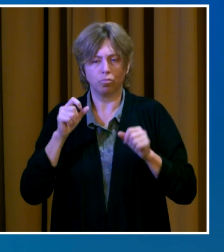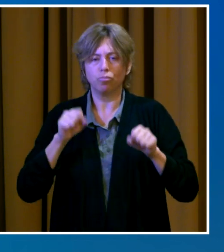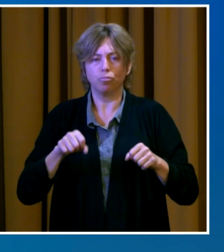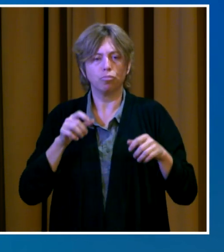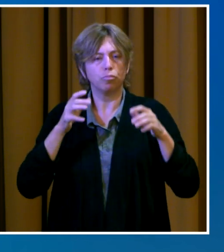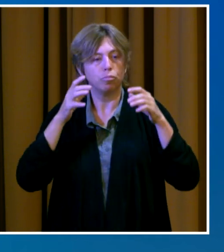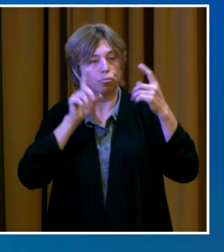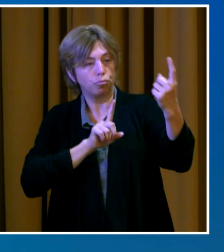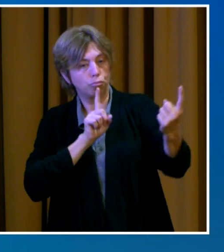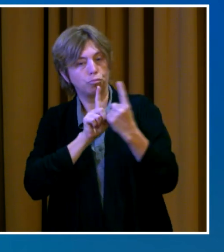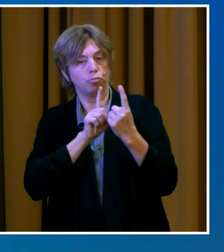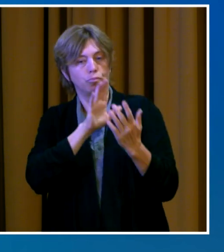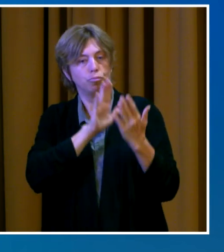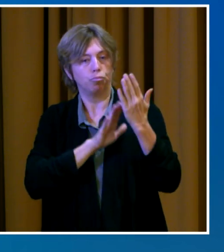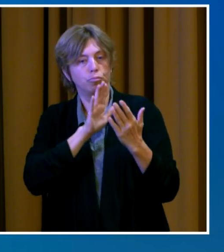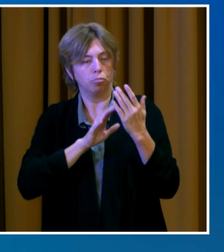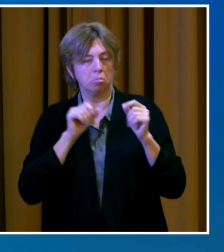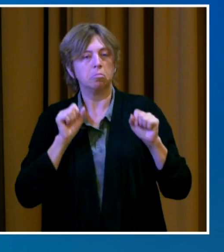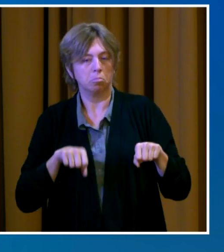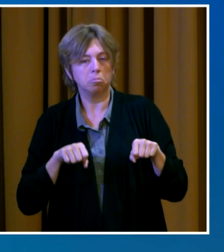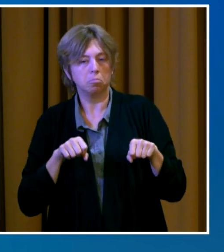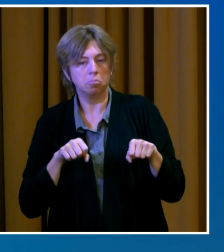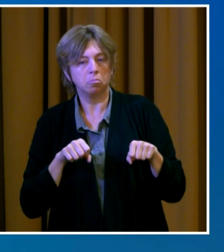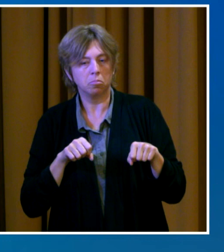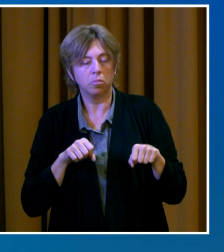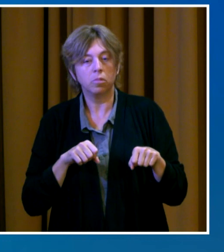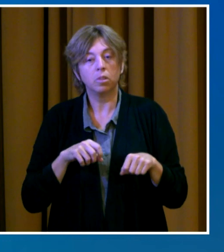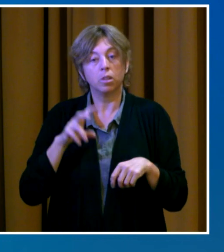Vancouver City Council meetings are now offered in a hybrid